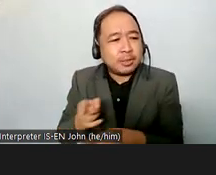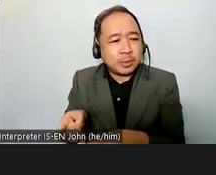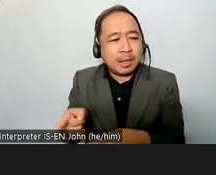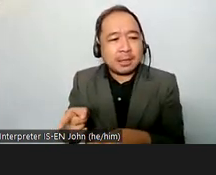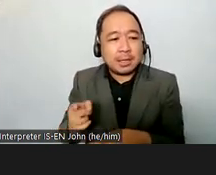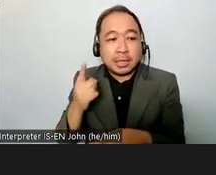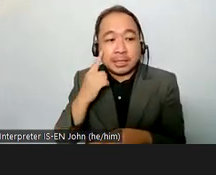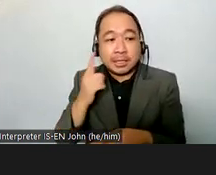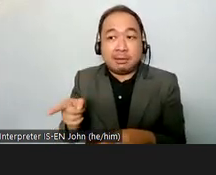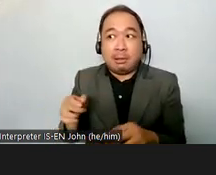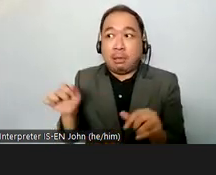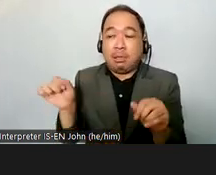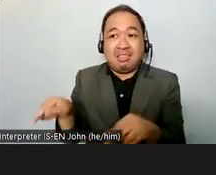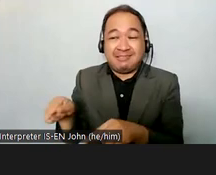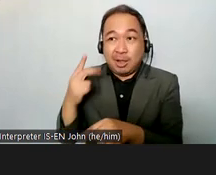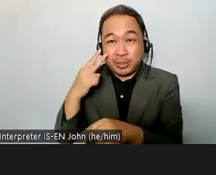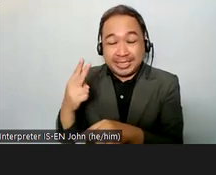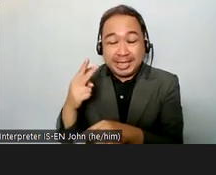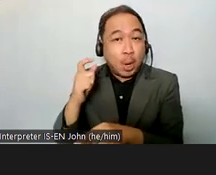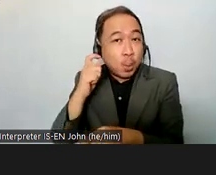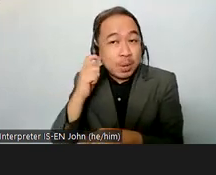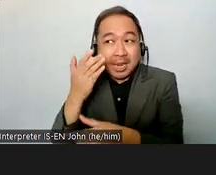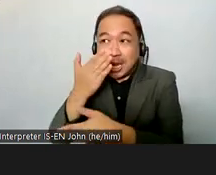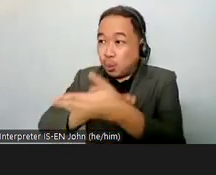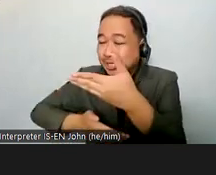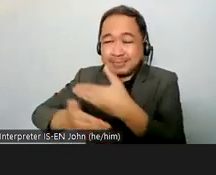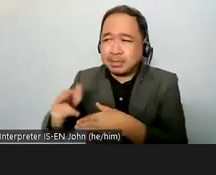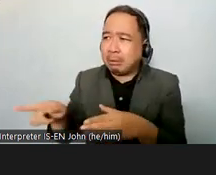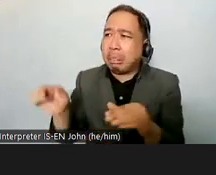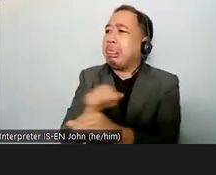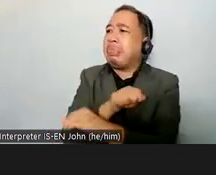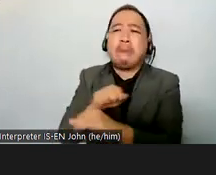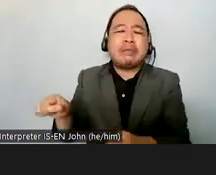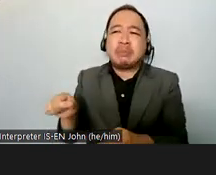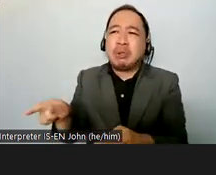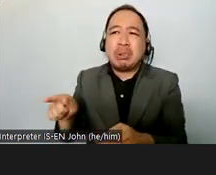they are not able to uh share their life with someone to live with someone with their partner